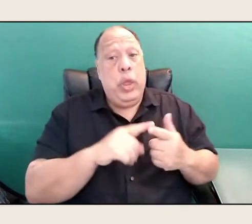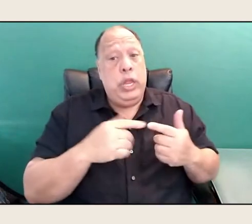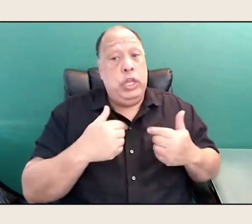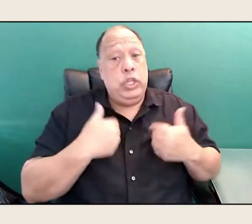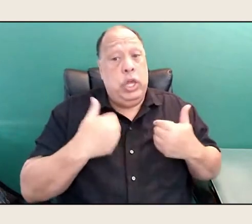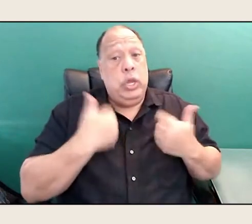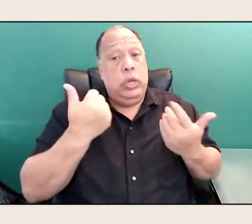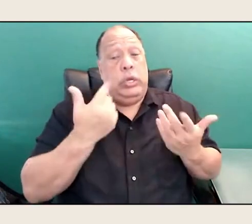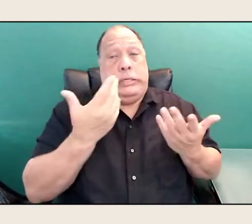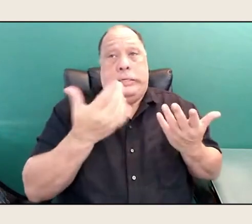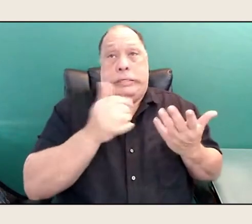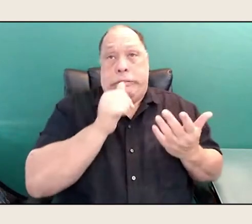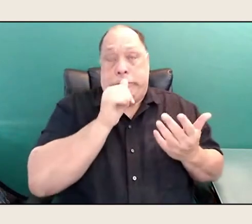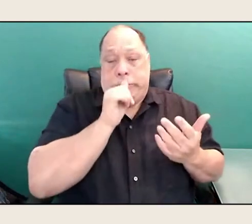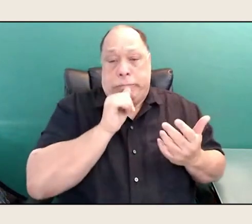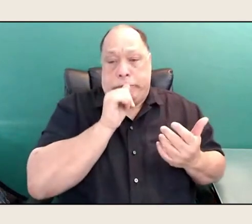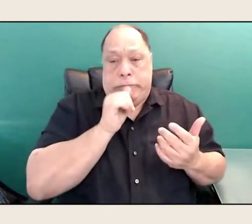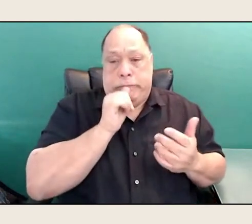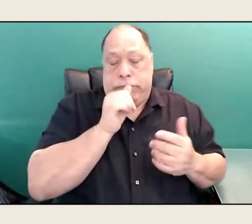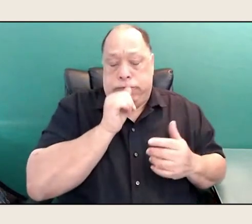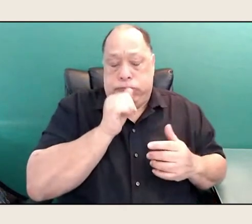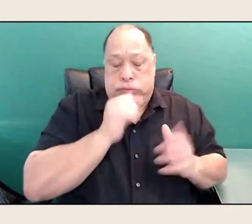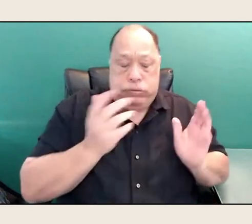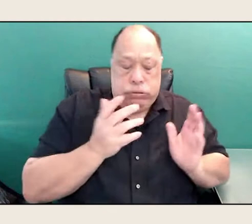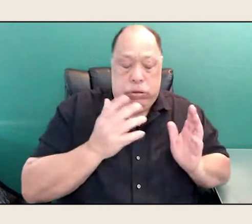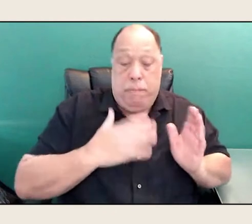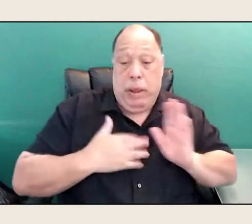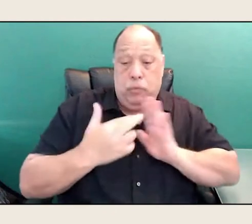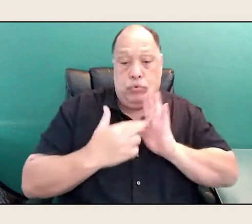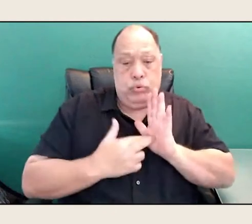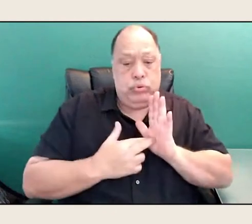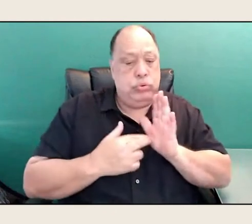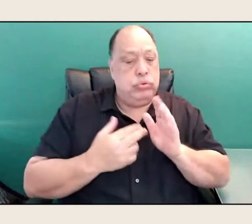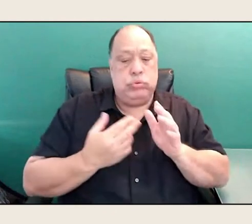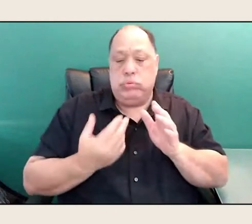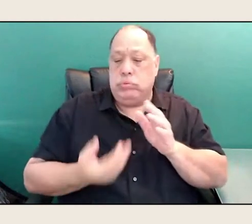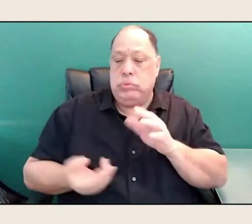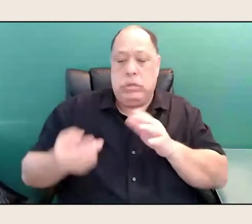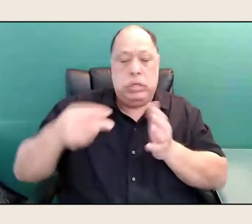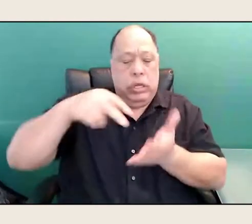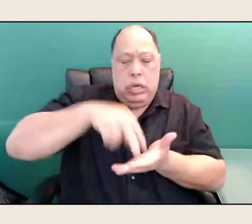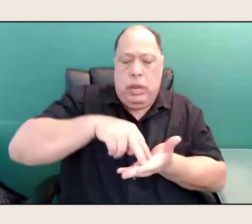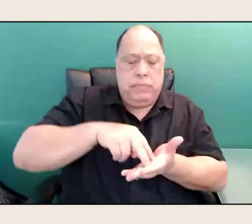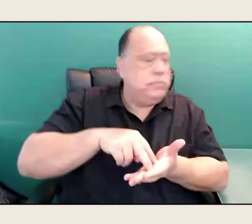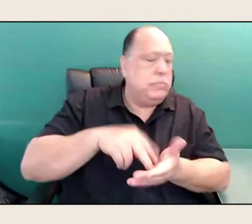from my desk until I was done with my poem. I think I was afraid I would lose it, I would lose the momentum.